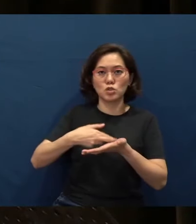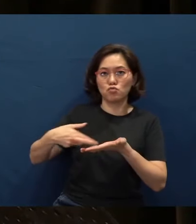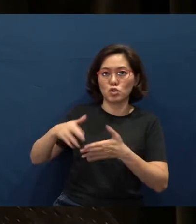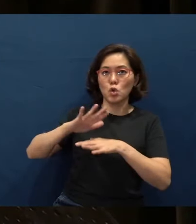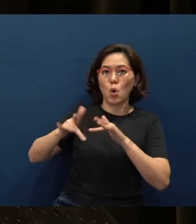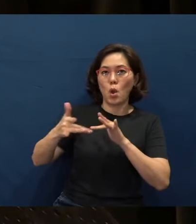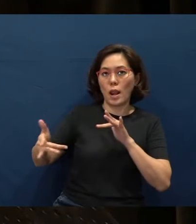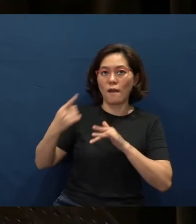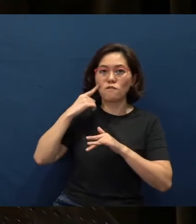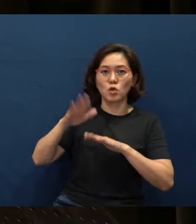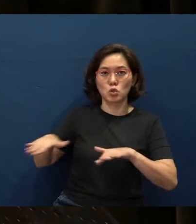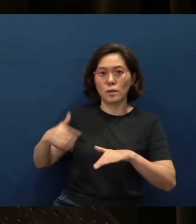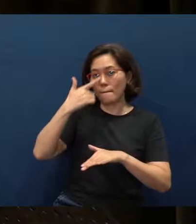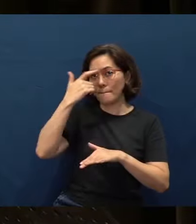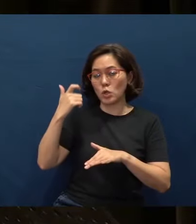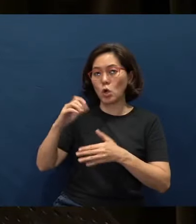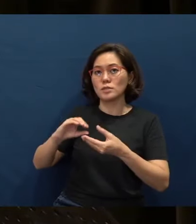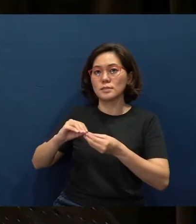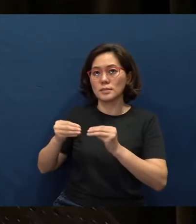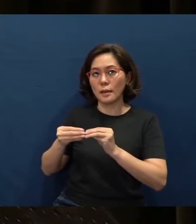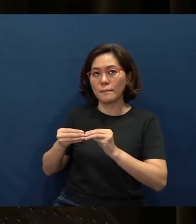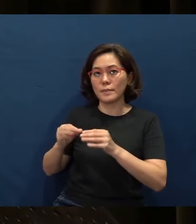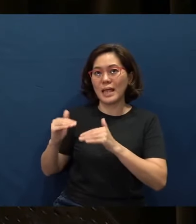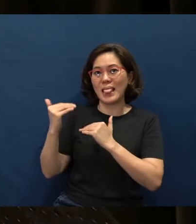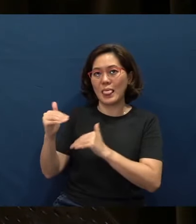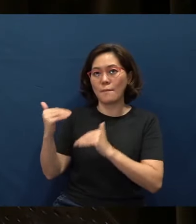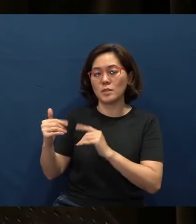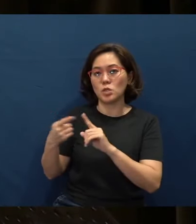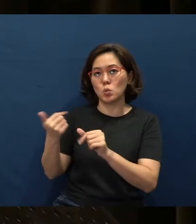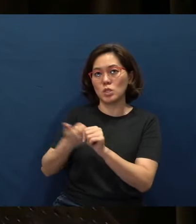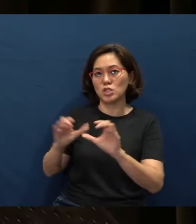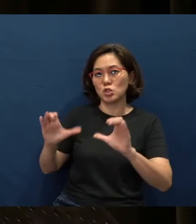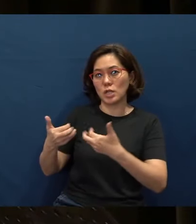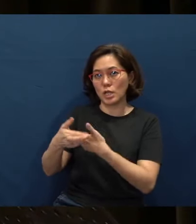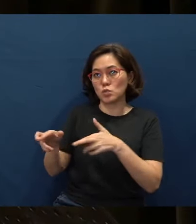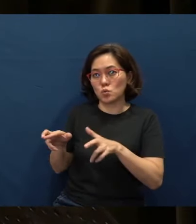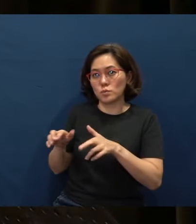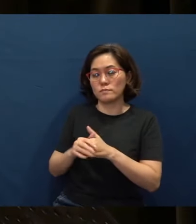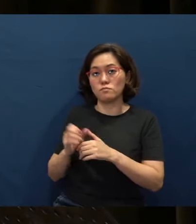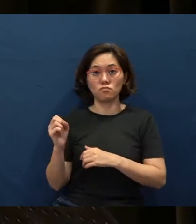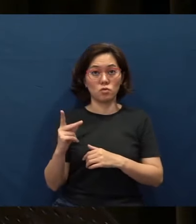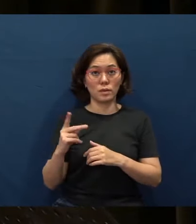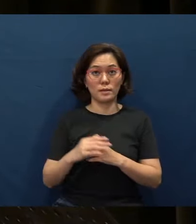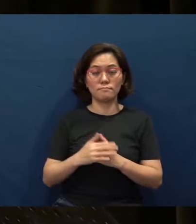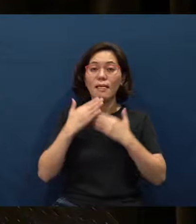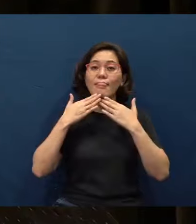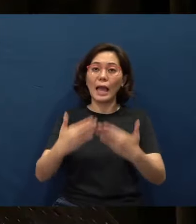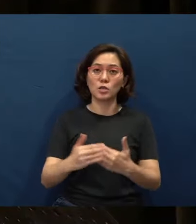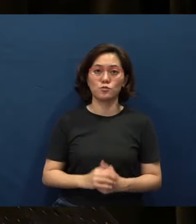for your children, because of the numbers limited to each of the classrooms. Okay, thank you.